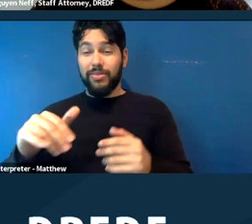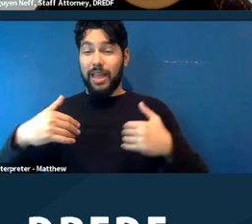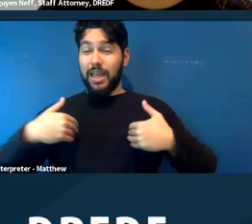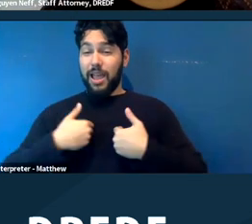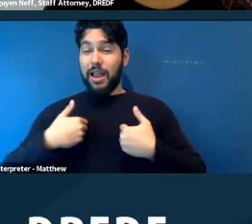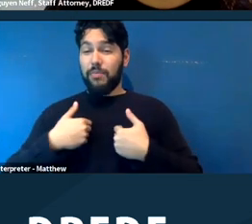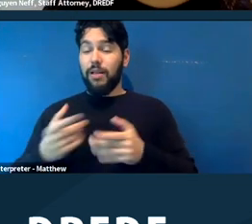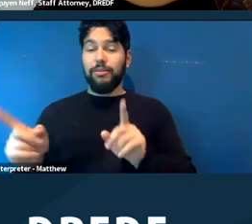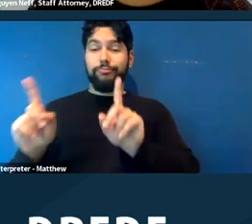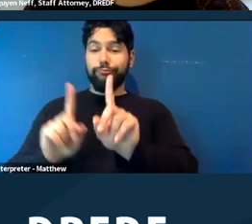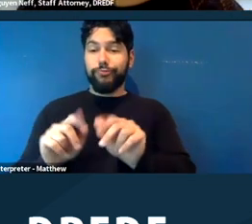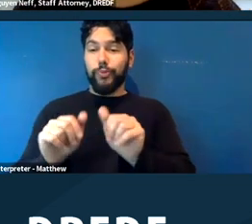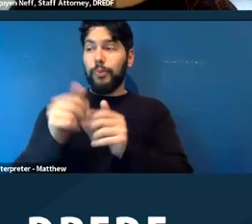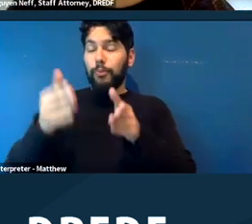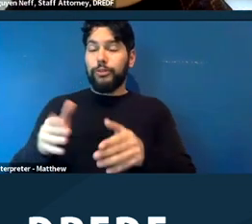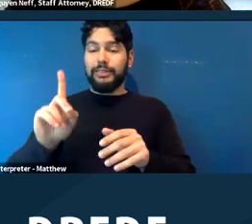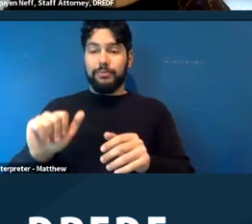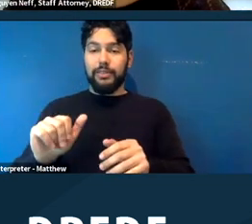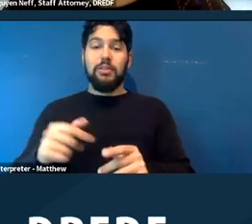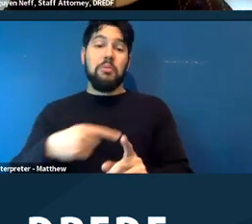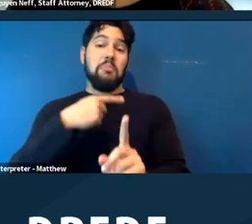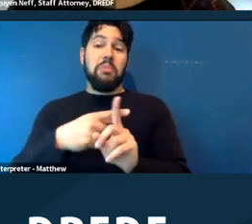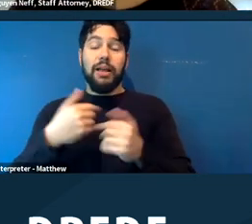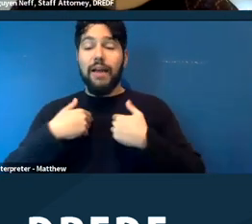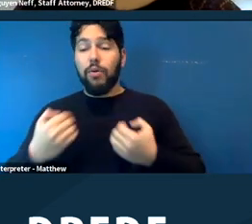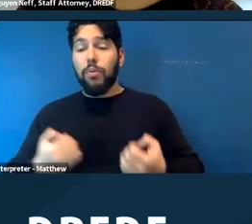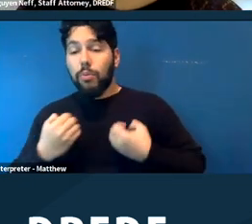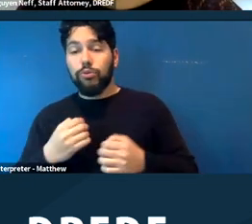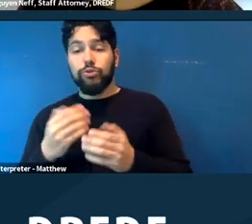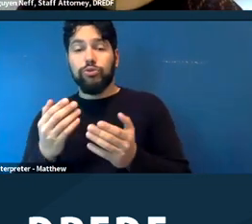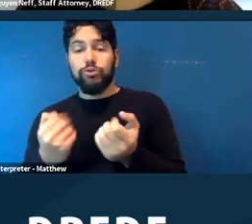a disability, but there's also emotional support animals that don't necessarily need to have the